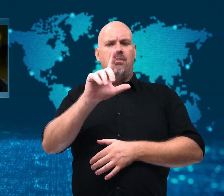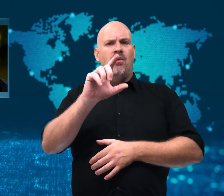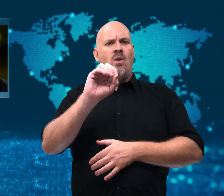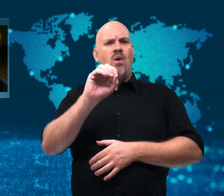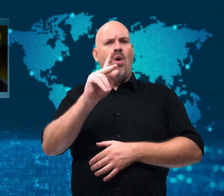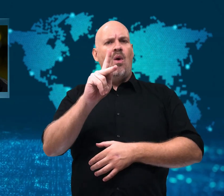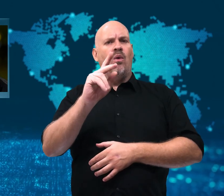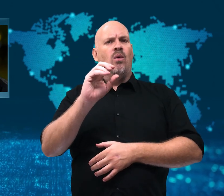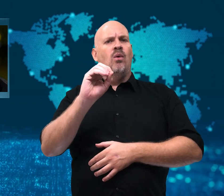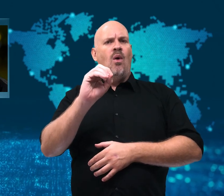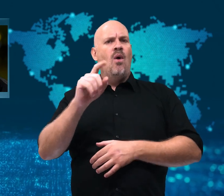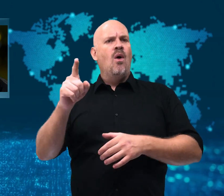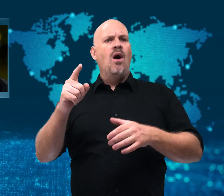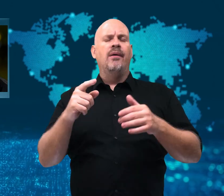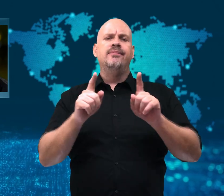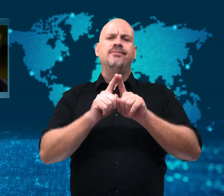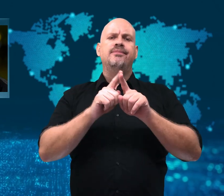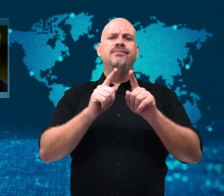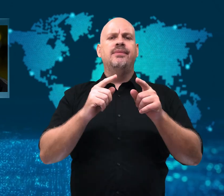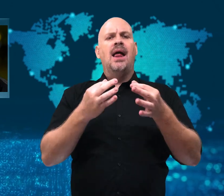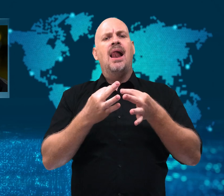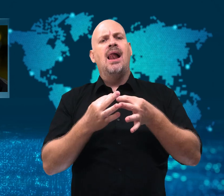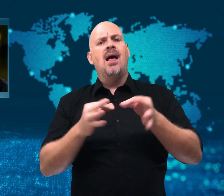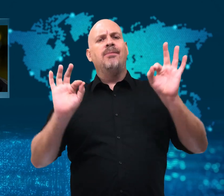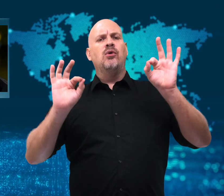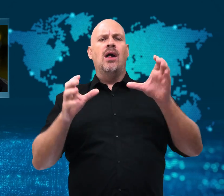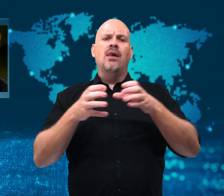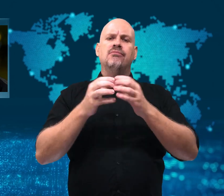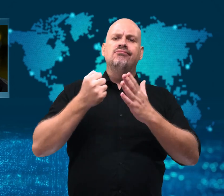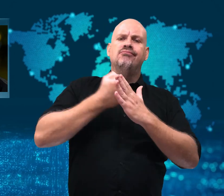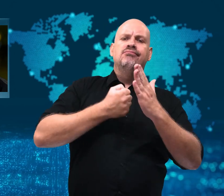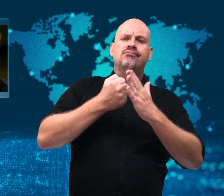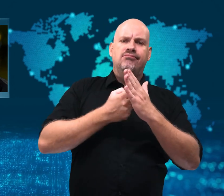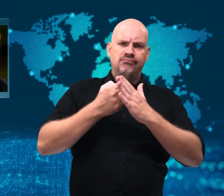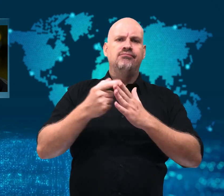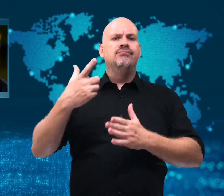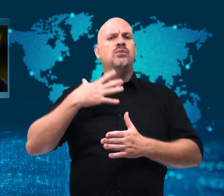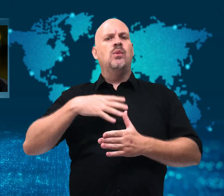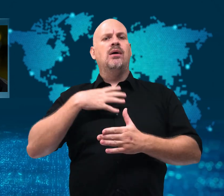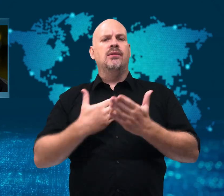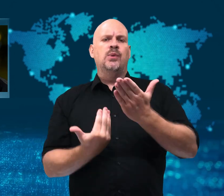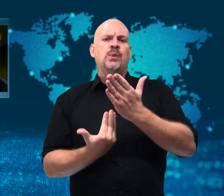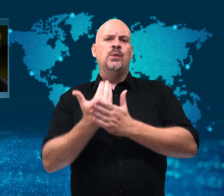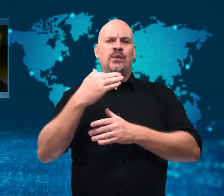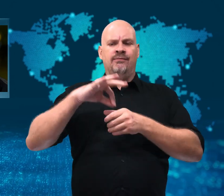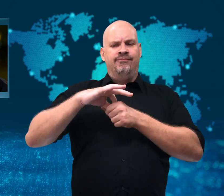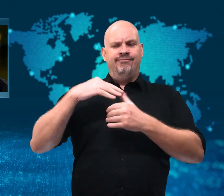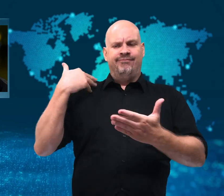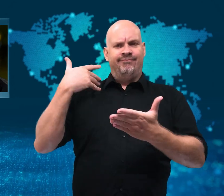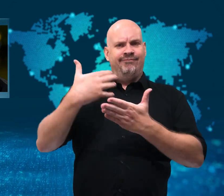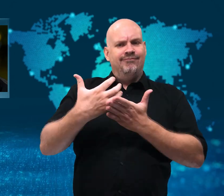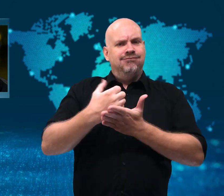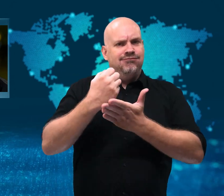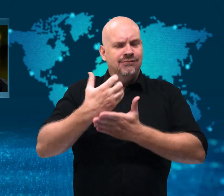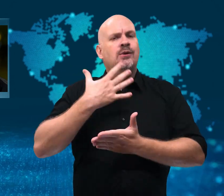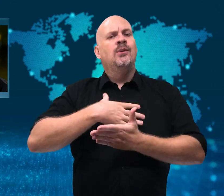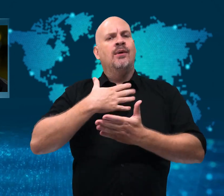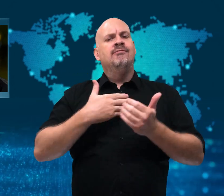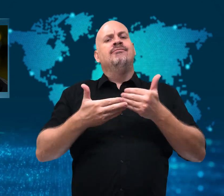a 65-year-old senior member of the liberal Yabloko party,